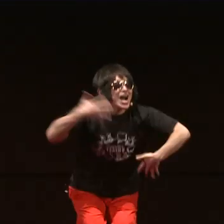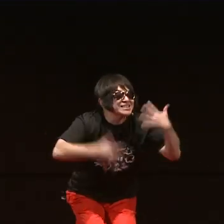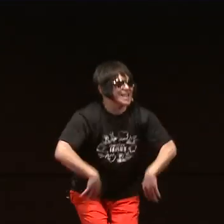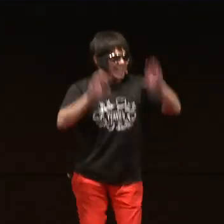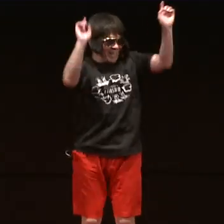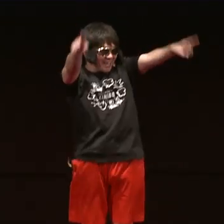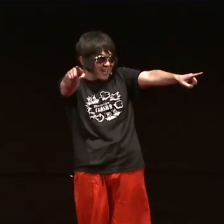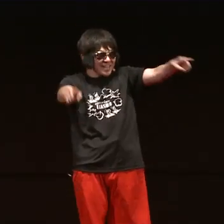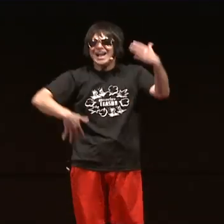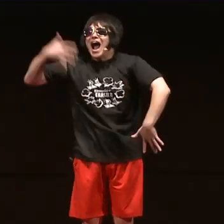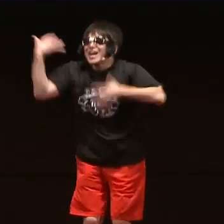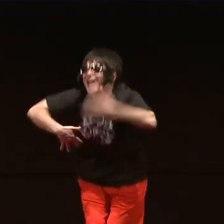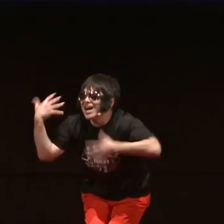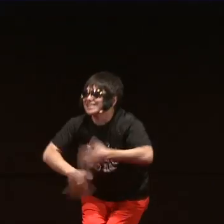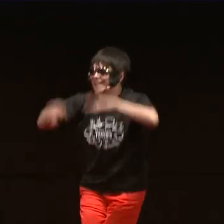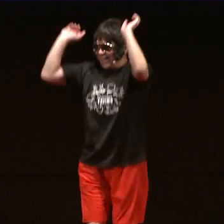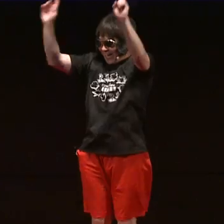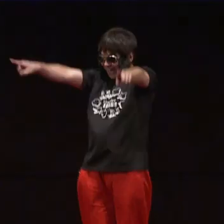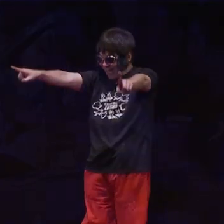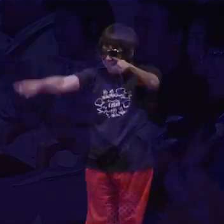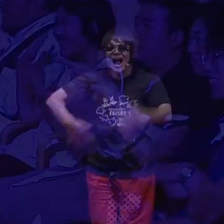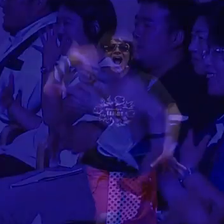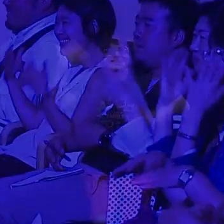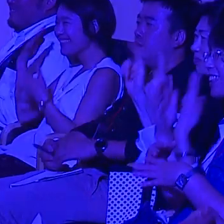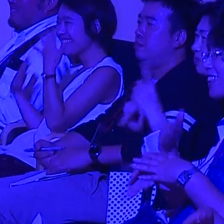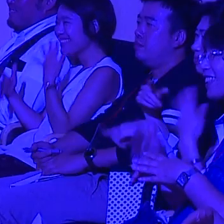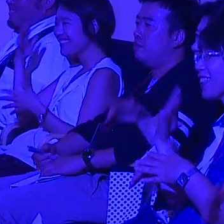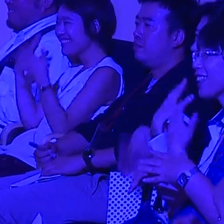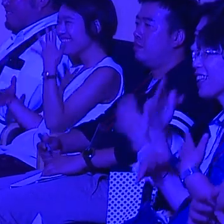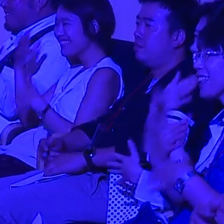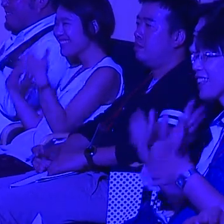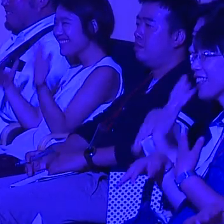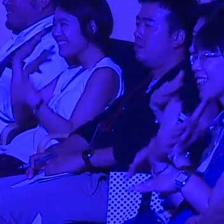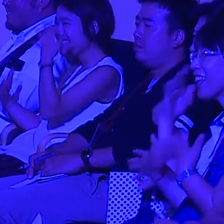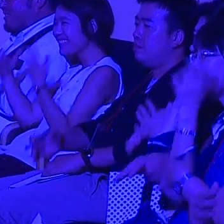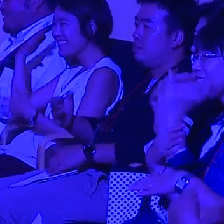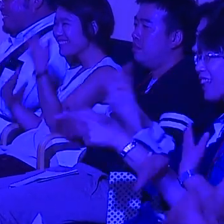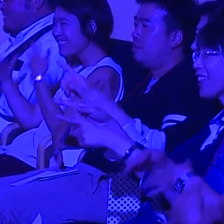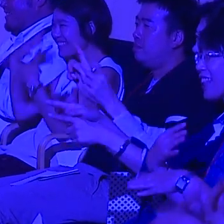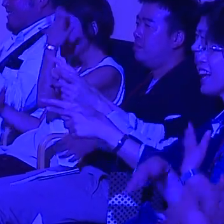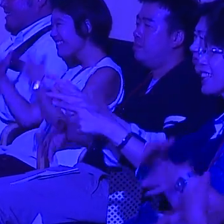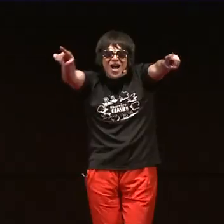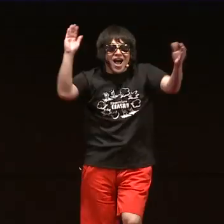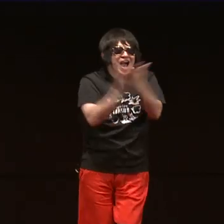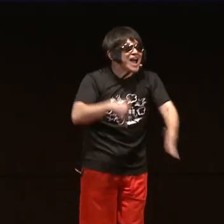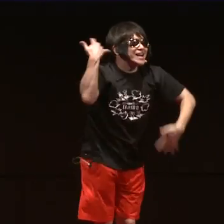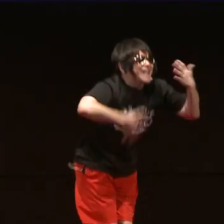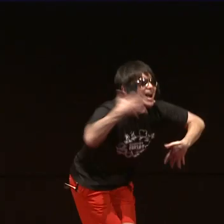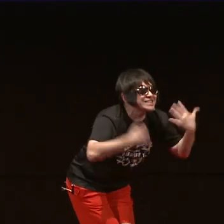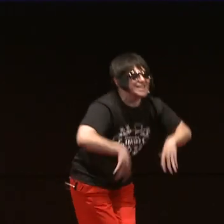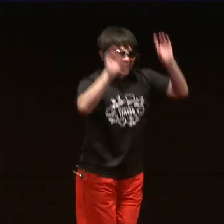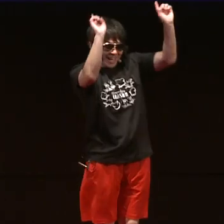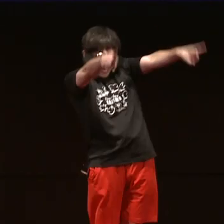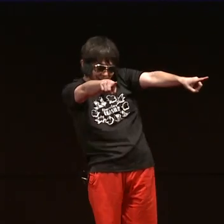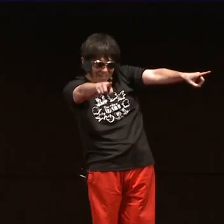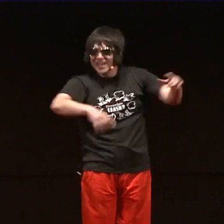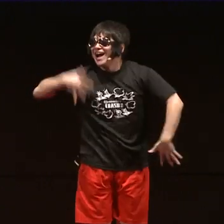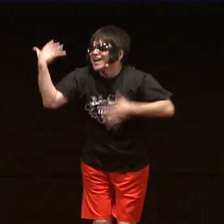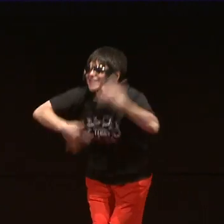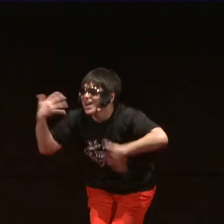O: Fun! N&I: Fun! O: Fun (x4) N&I: Fun (x4) O: Fun N&I: Fun!